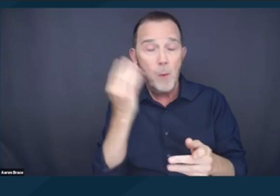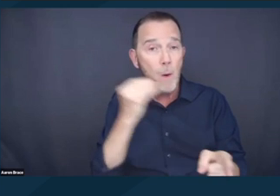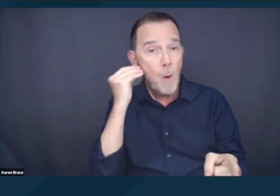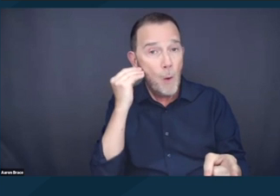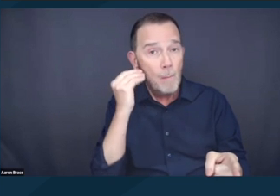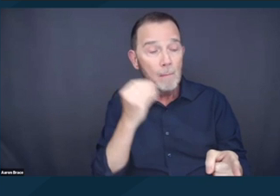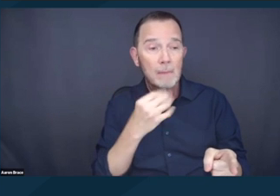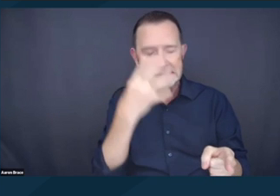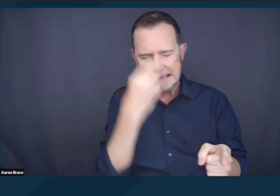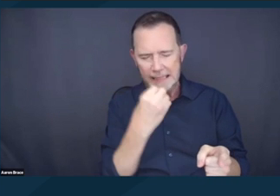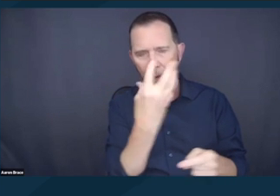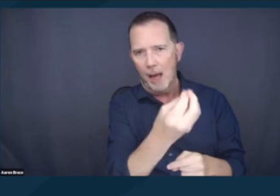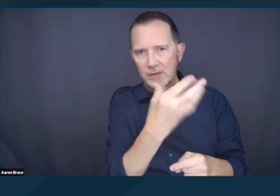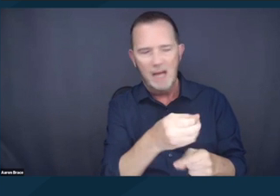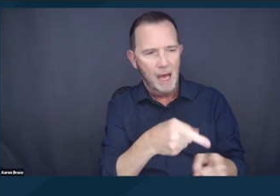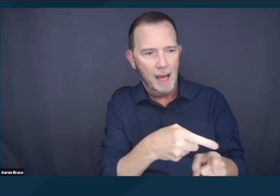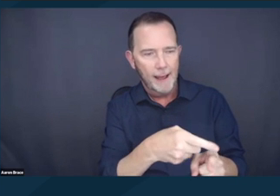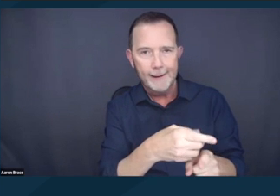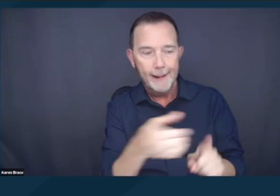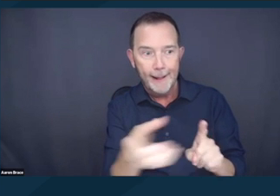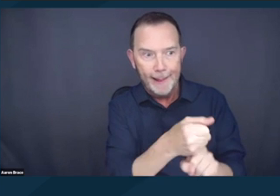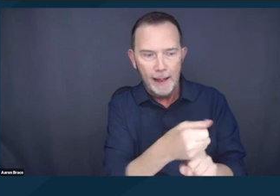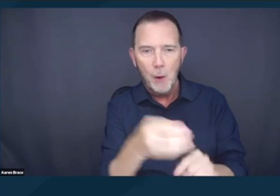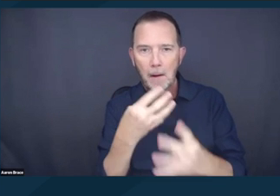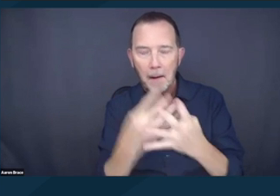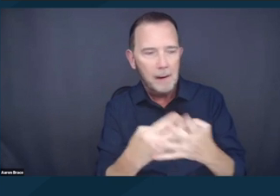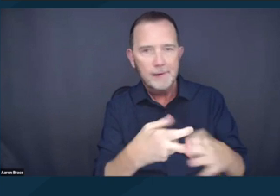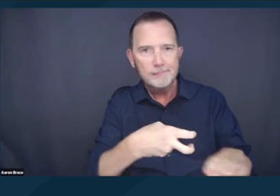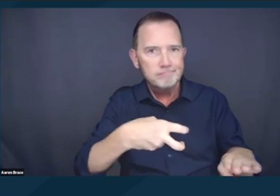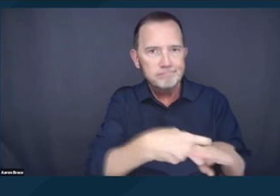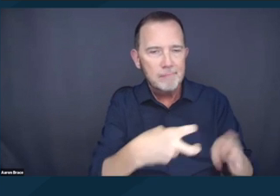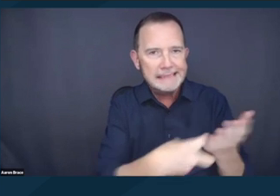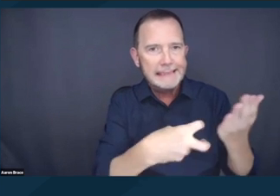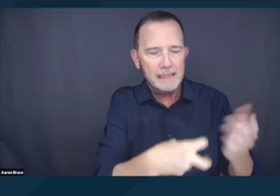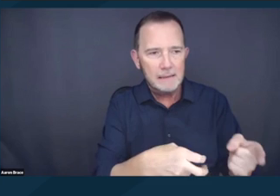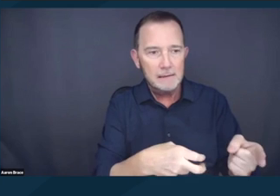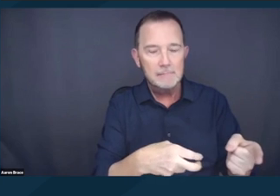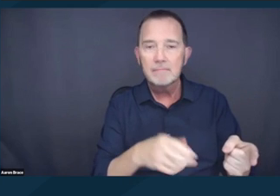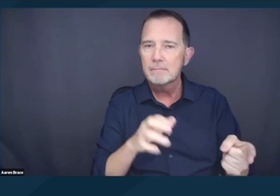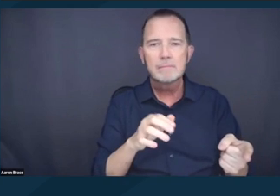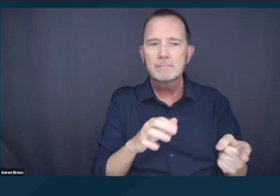does not constitute cruel and unusual punishment, even when there is no alternative shelter available.